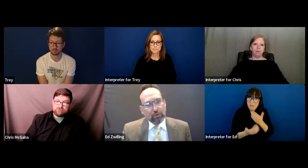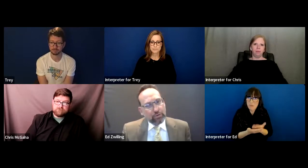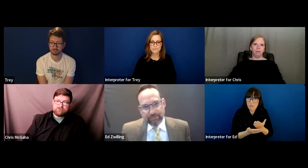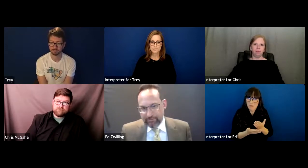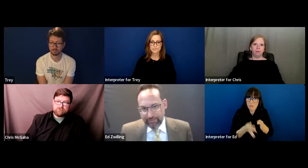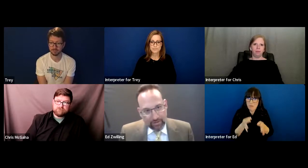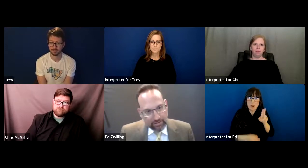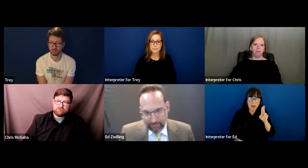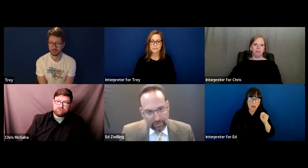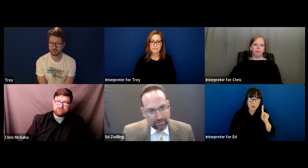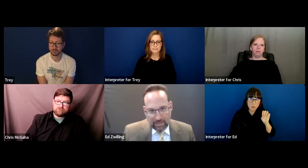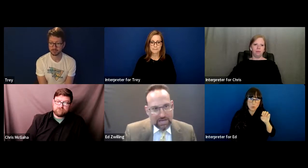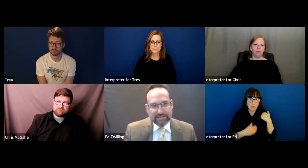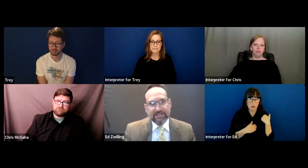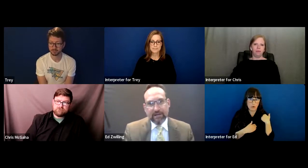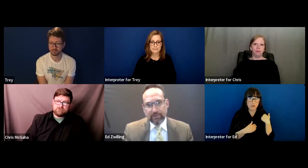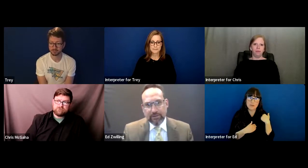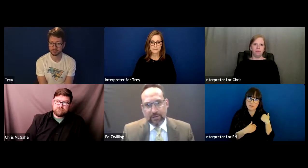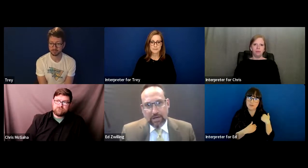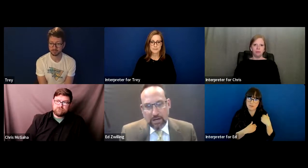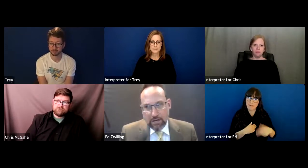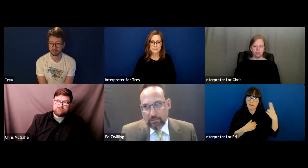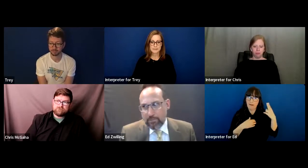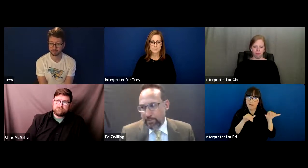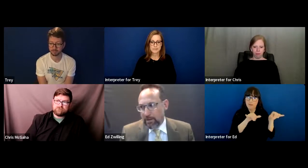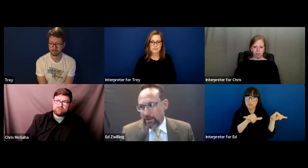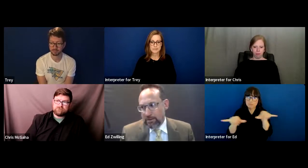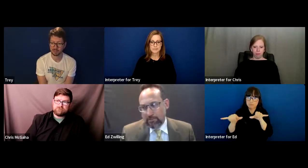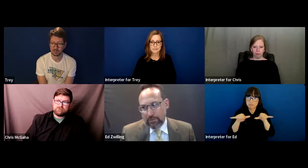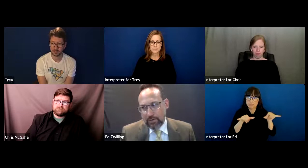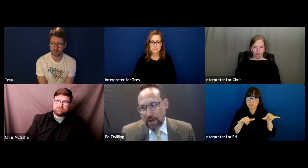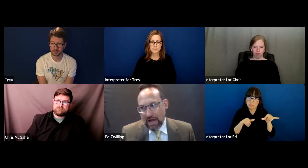Undue burden is a very, very high standard.